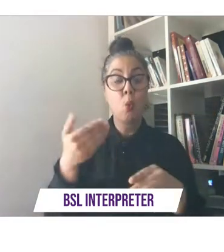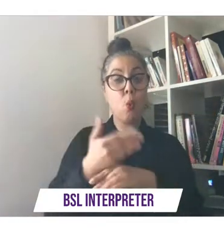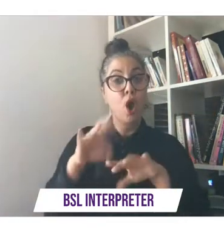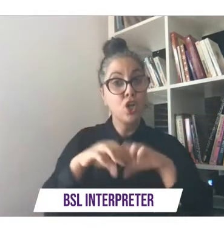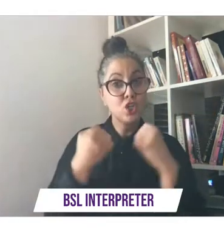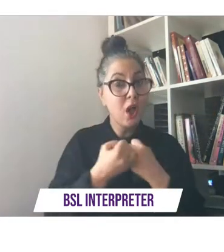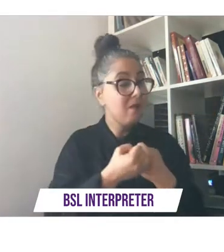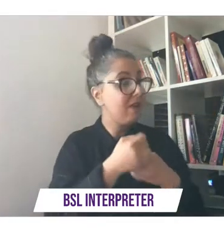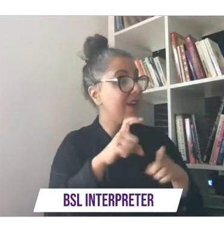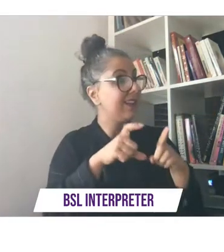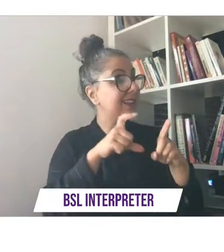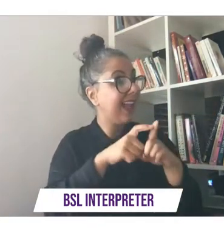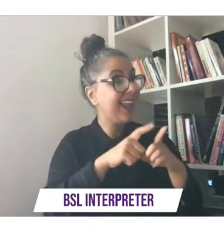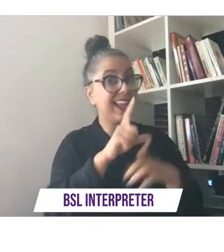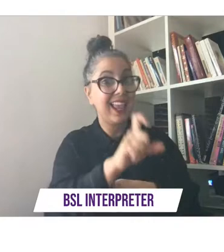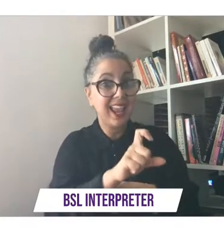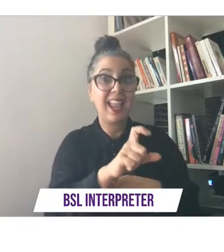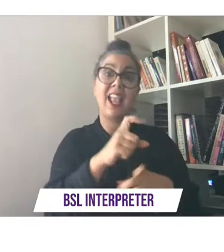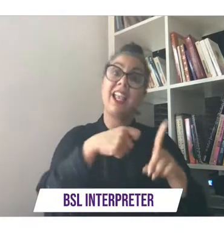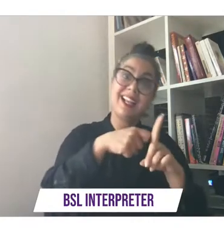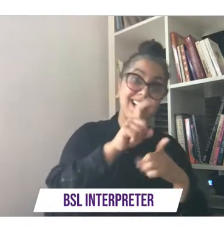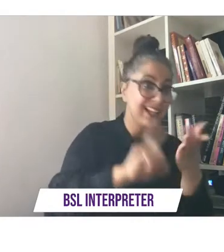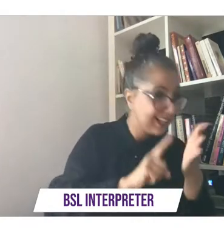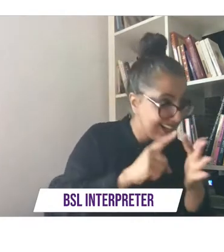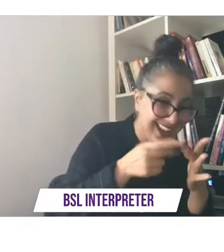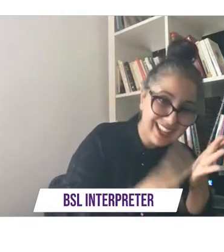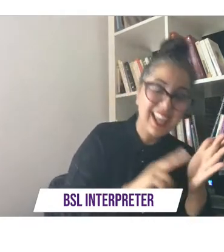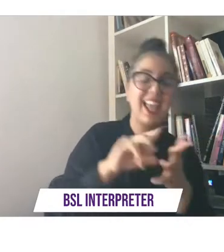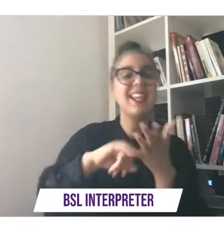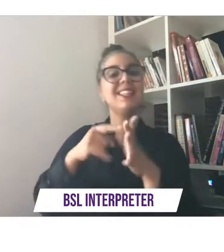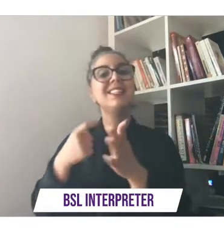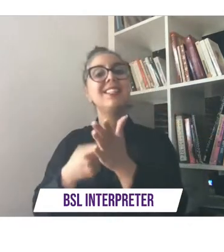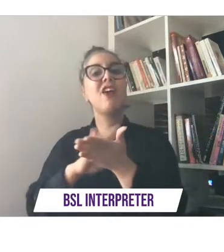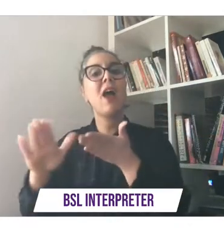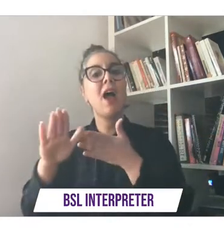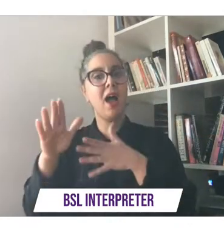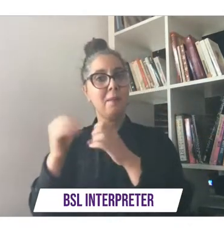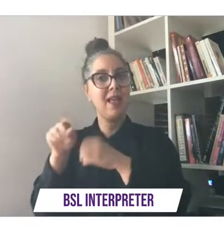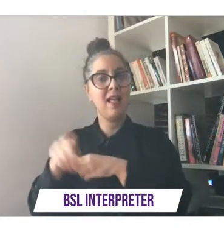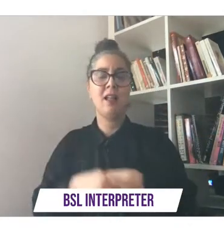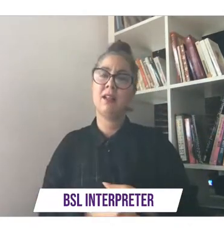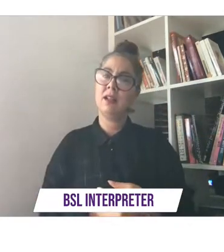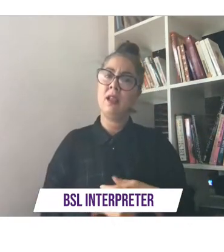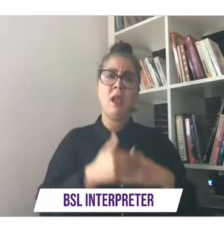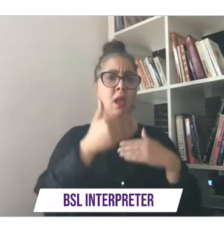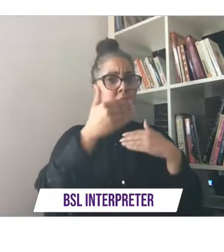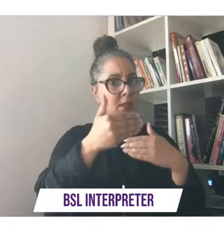baines and the international exchange team the sessions the change makers the social events